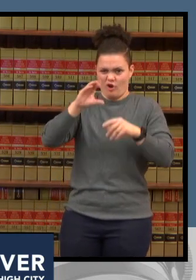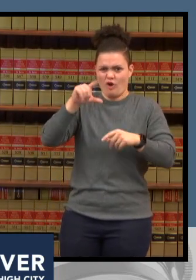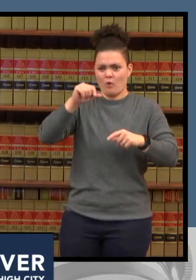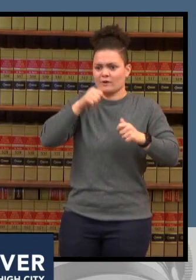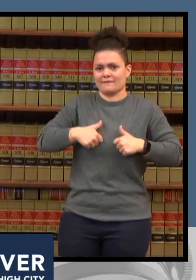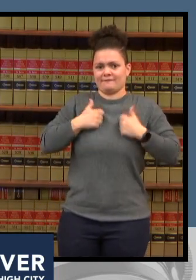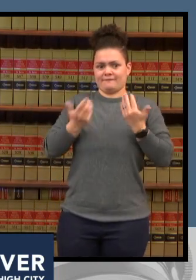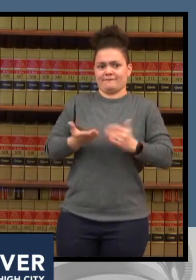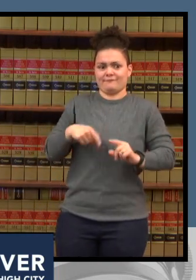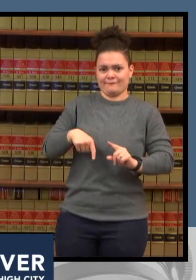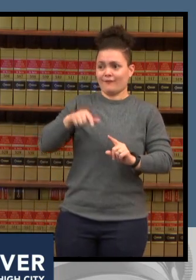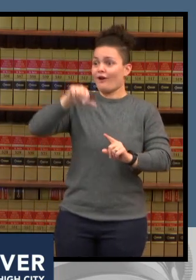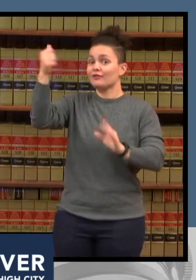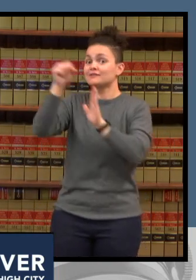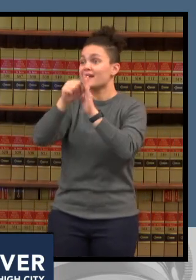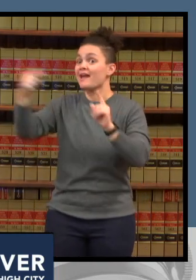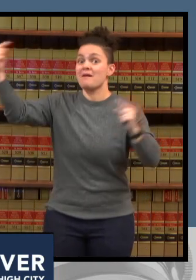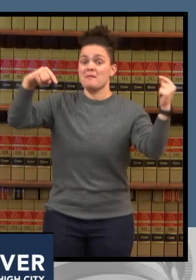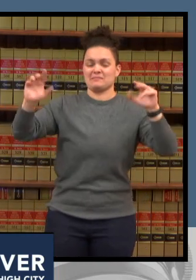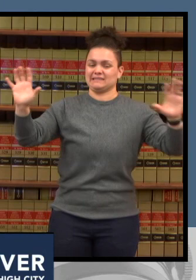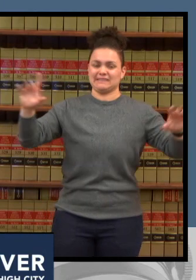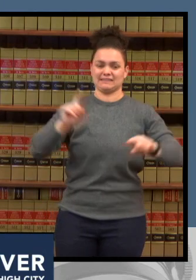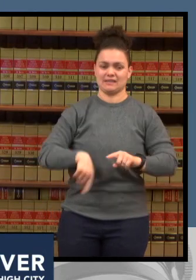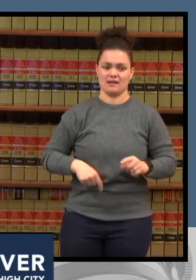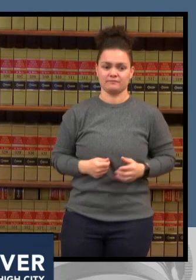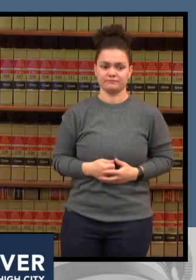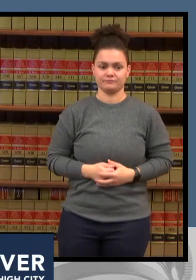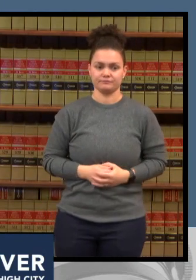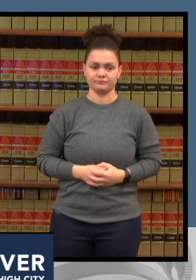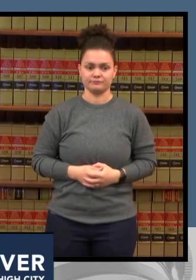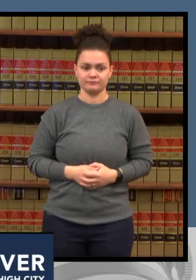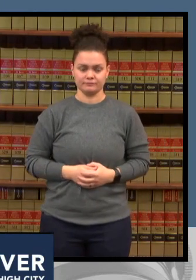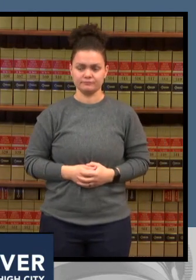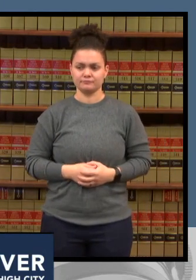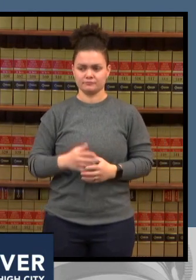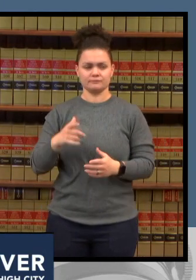to you teresa thank you all right next question chris van der veen chris do you have a question